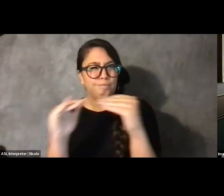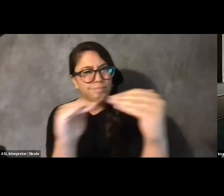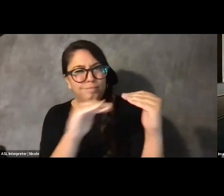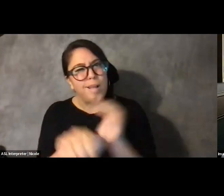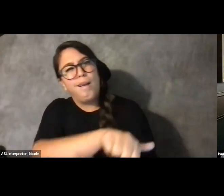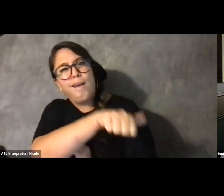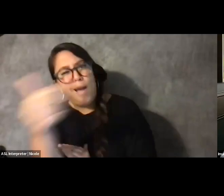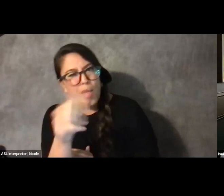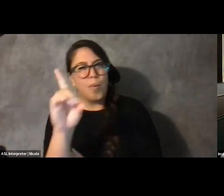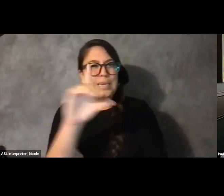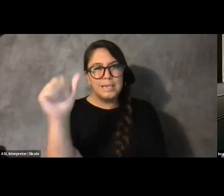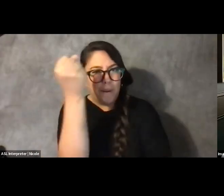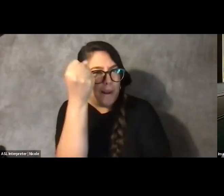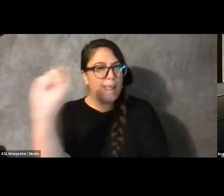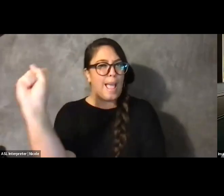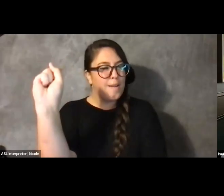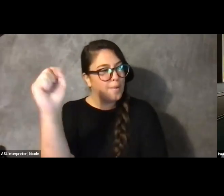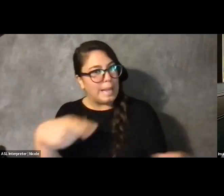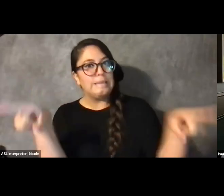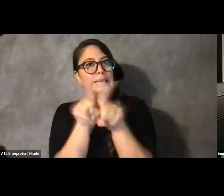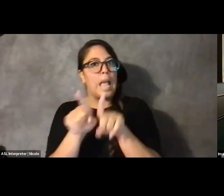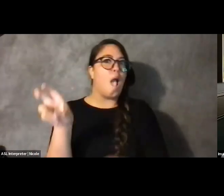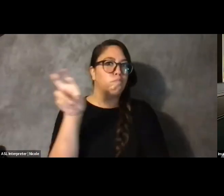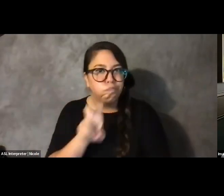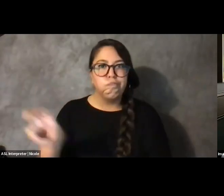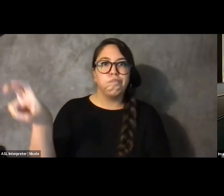that are also along this journey with me.